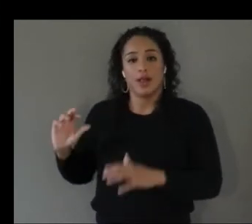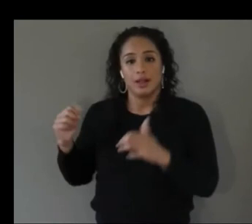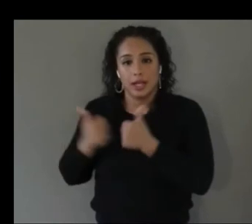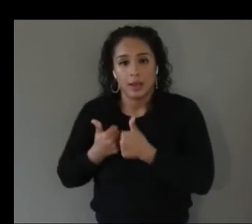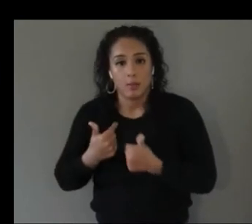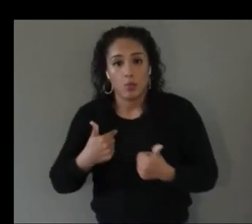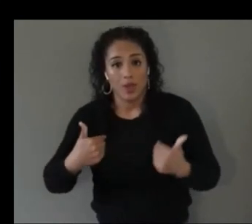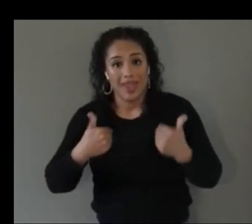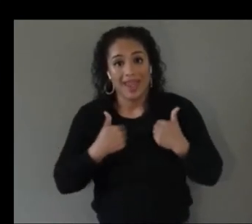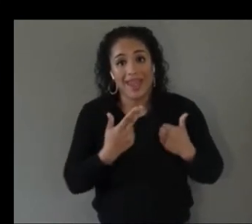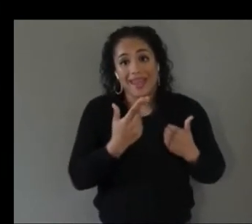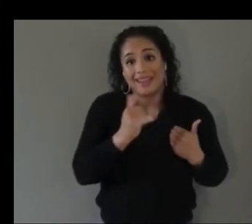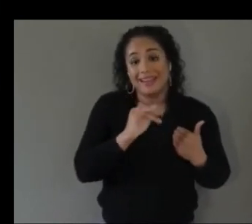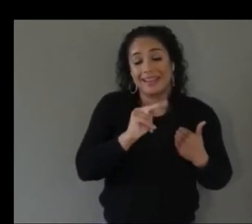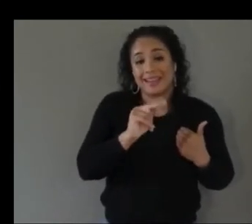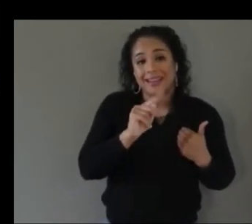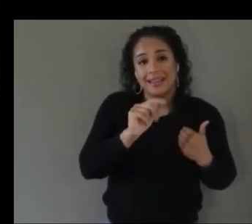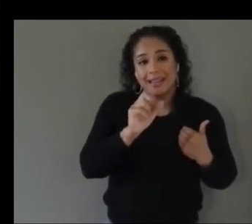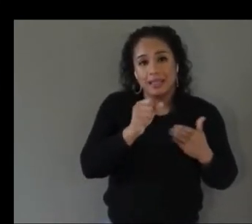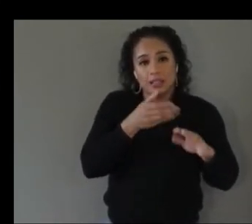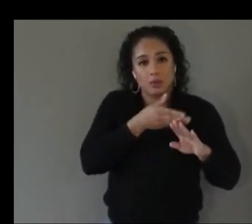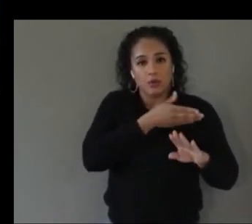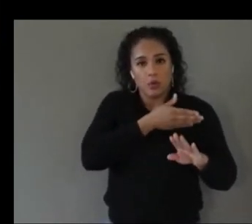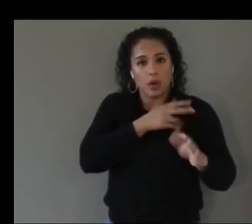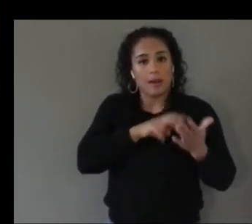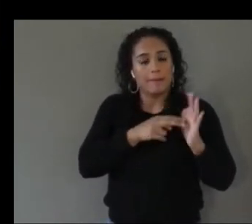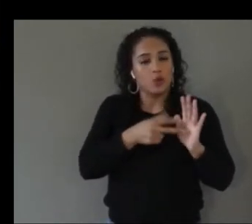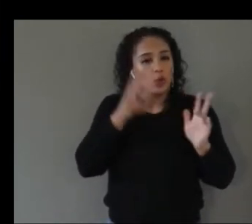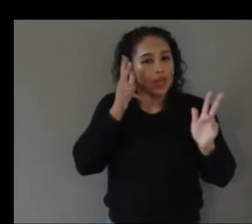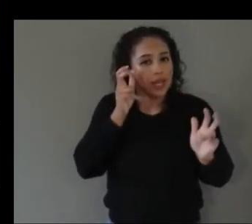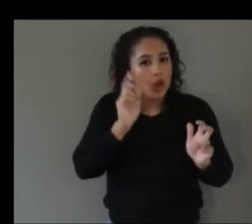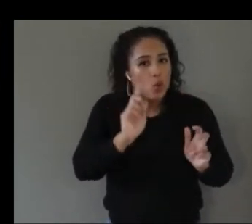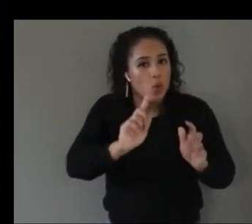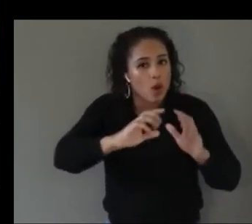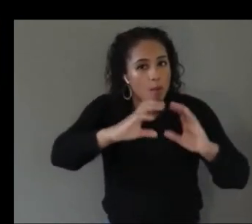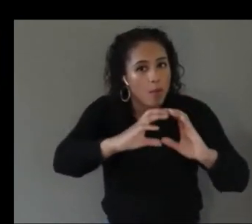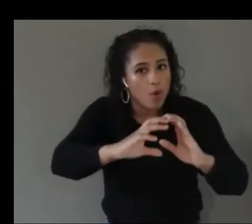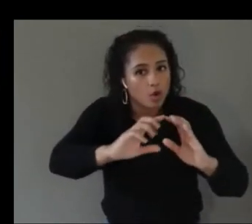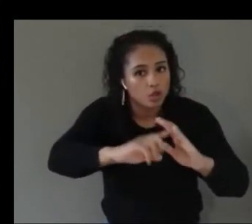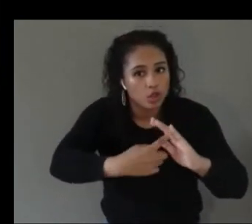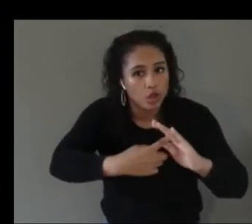could hear where the ball starts and where it will end and that was said verbally so you could